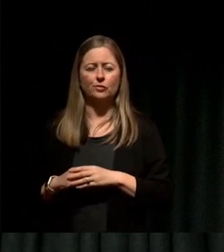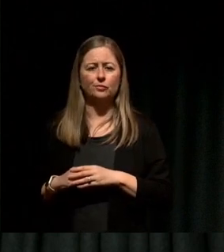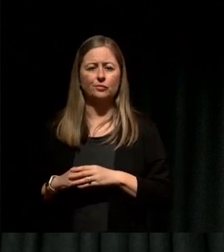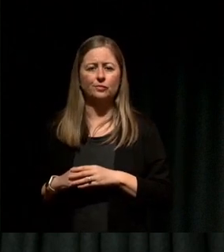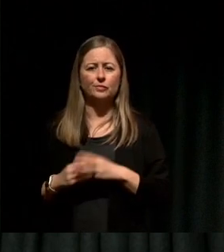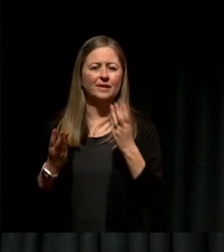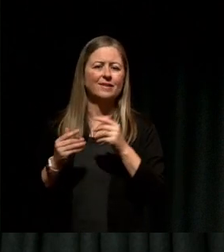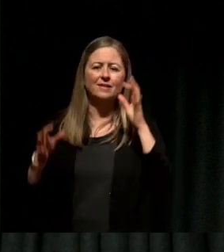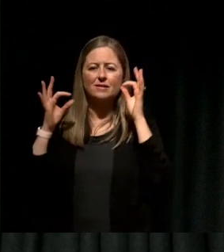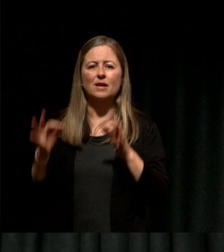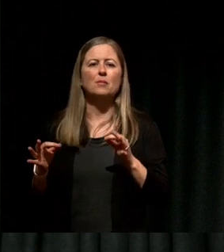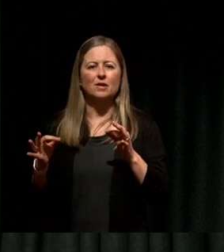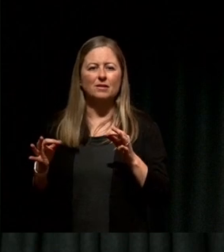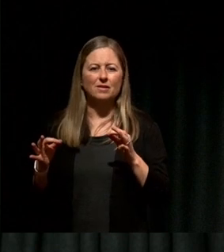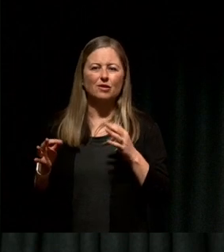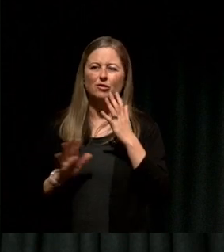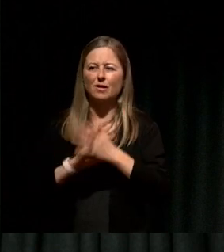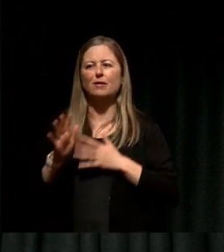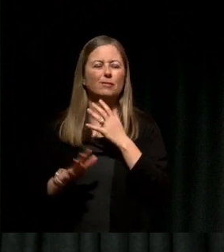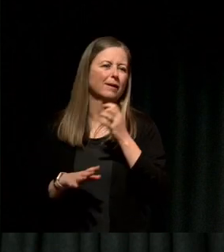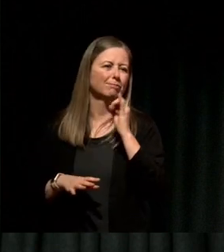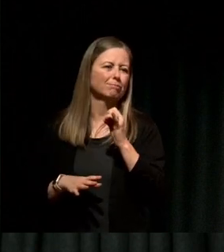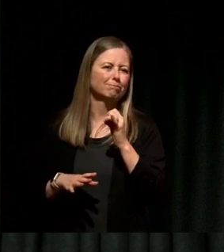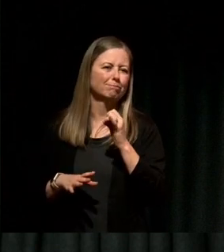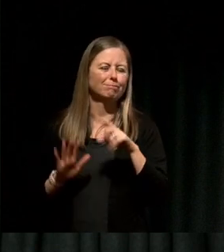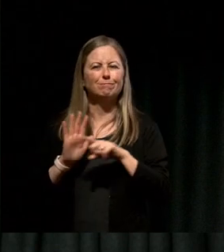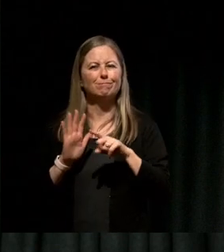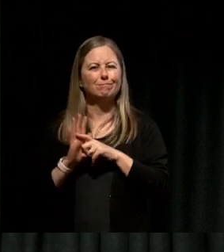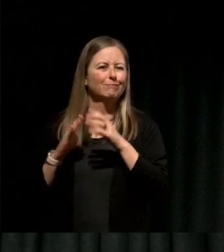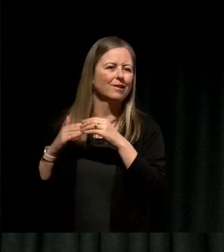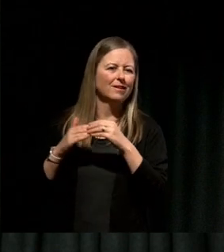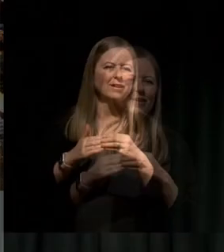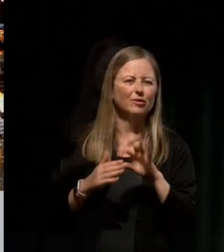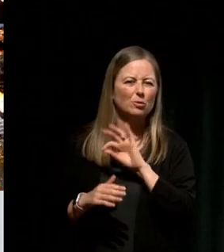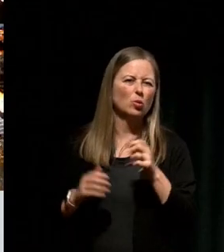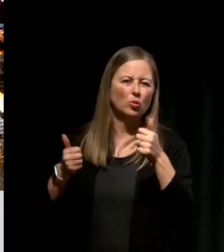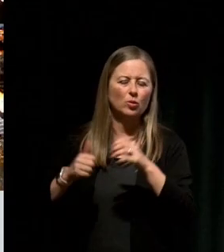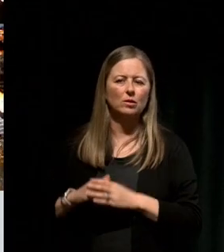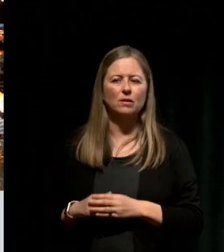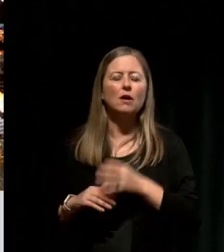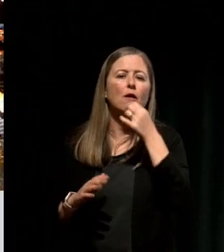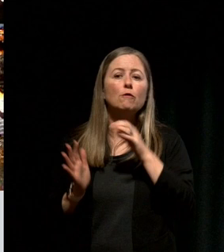decisions that resulted in poor leadership. And then a few months later something else happened.